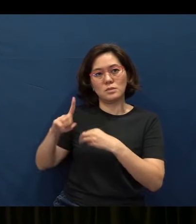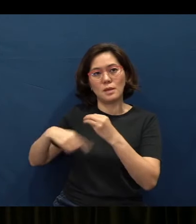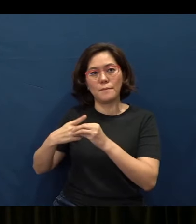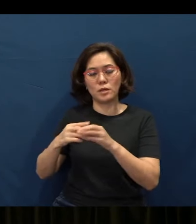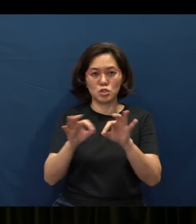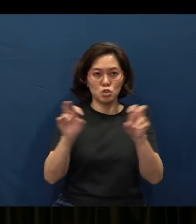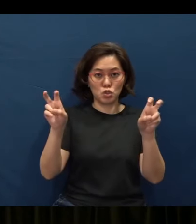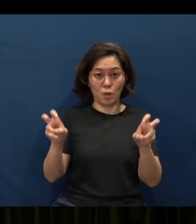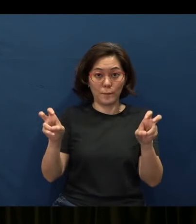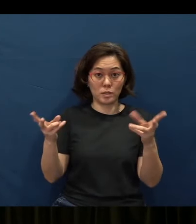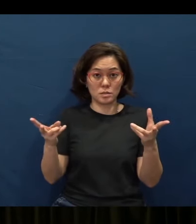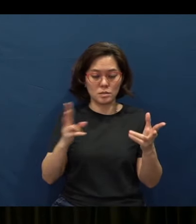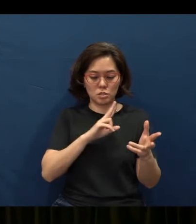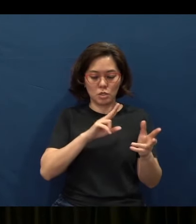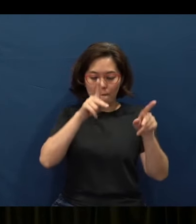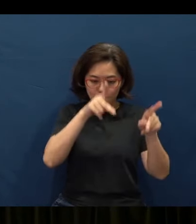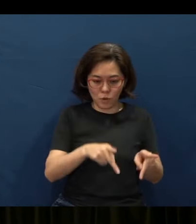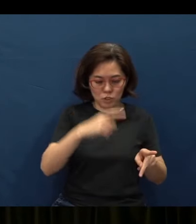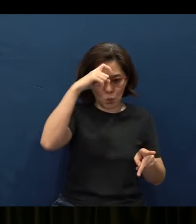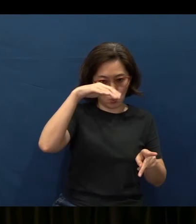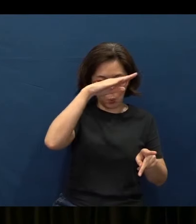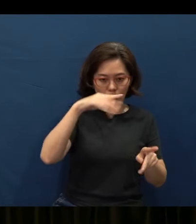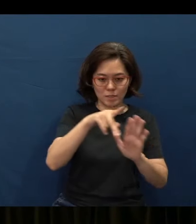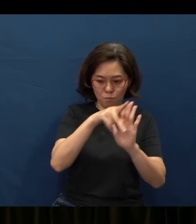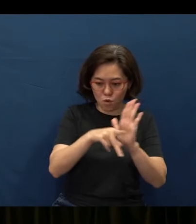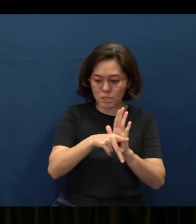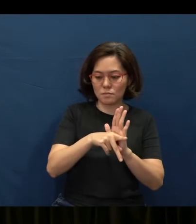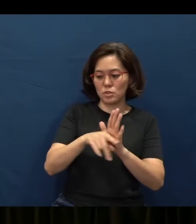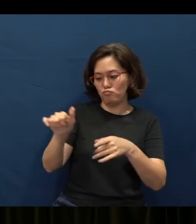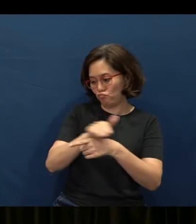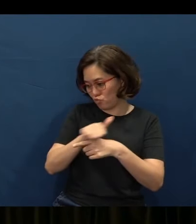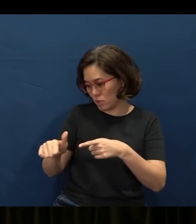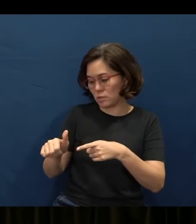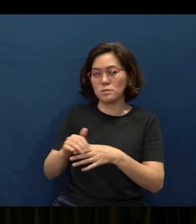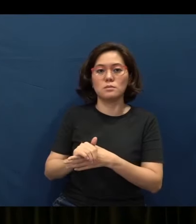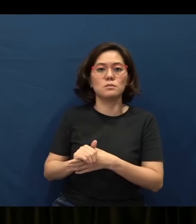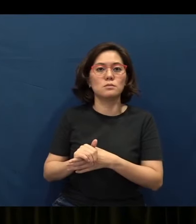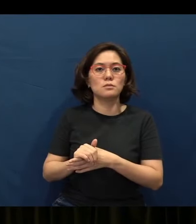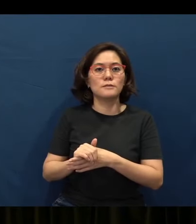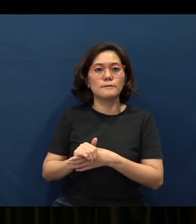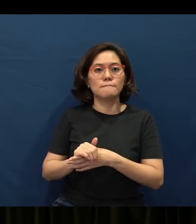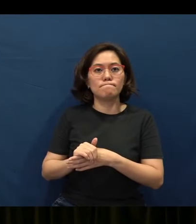you know, it is about the person of wisdom, the principles of wisdom, the practice of wisdom, okay.